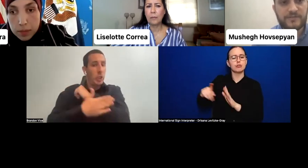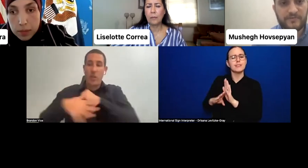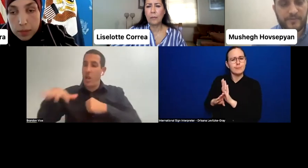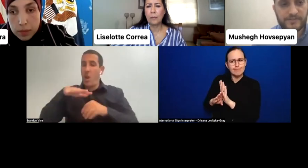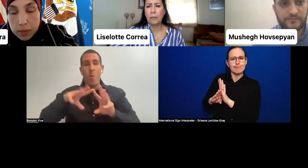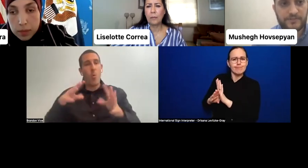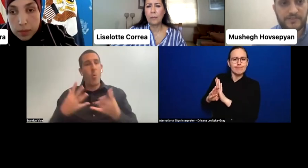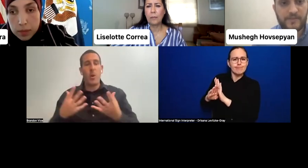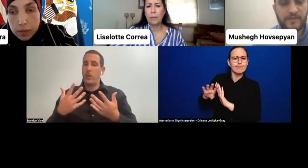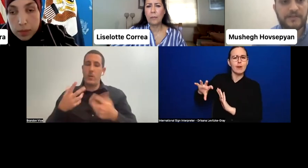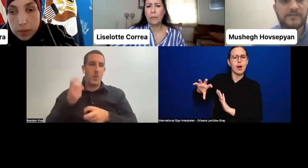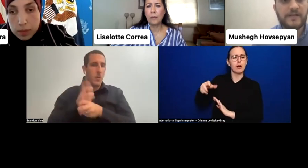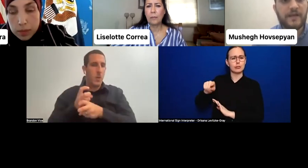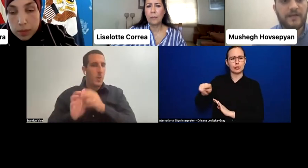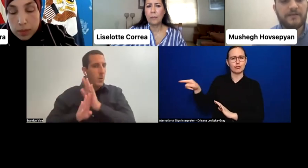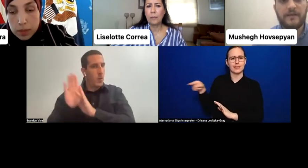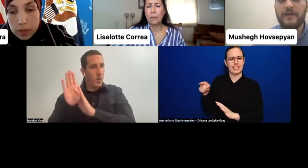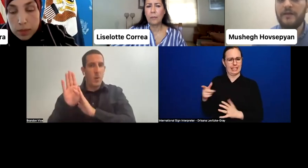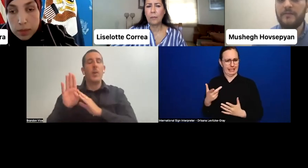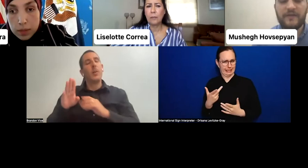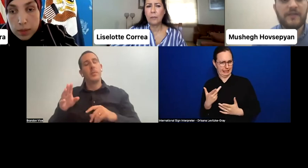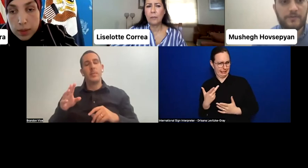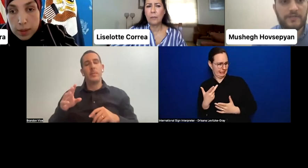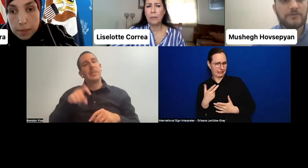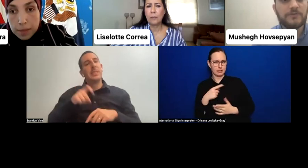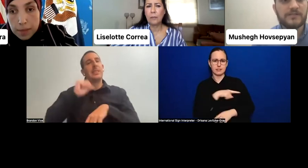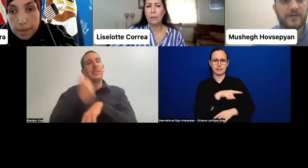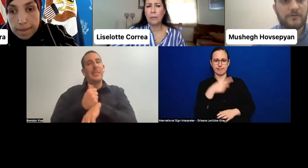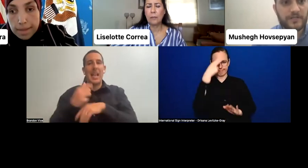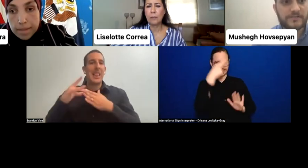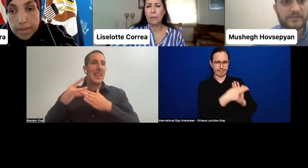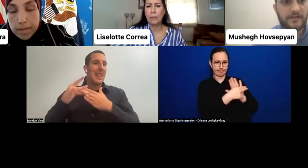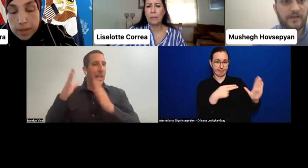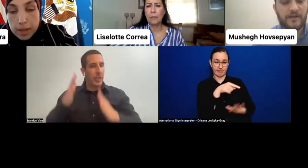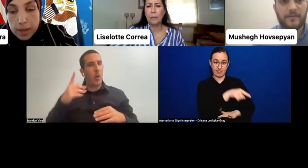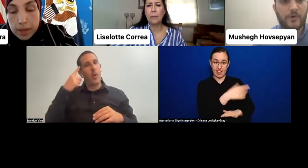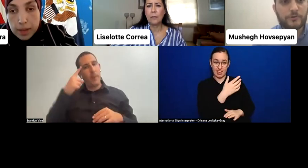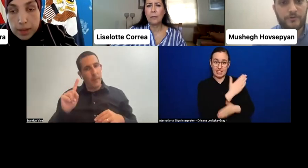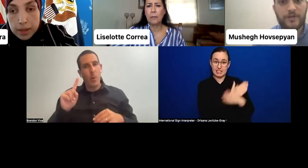of persons with disabilities. And nothing without us about us motto